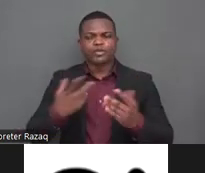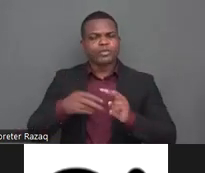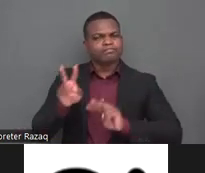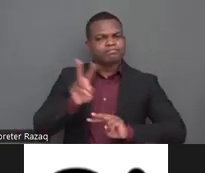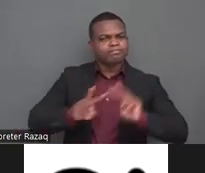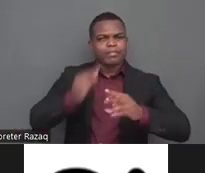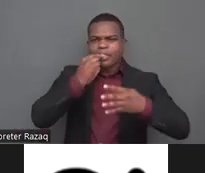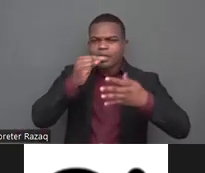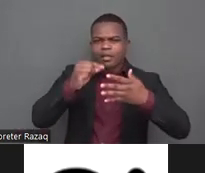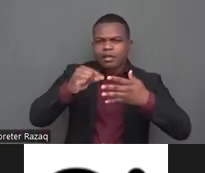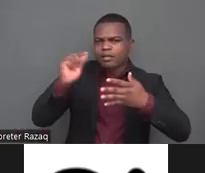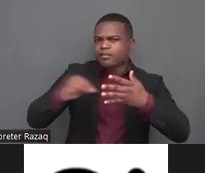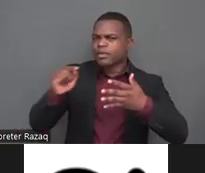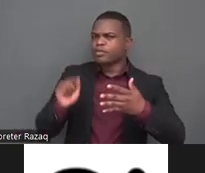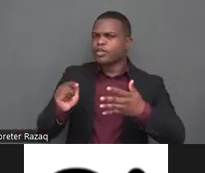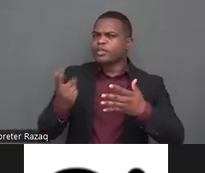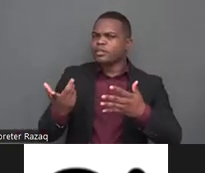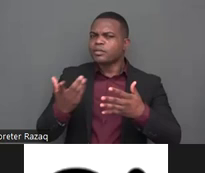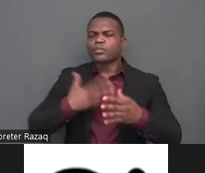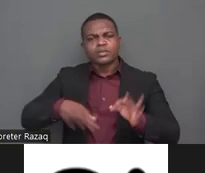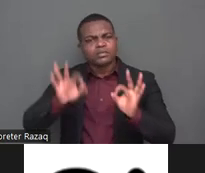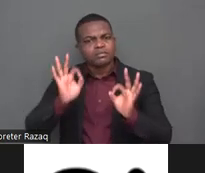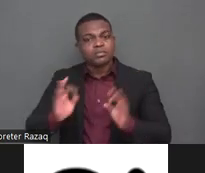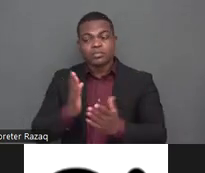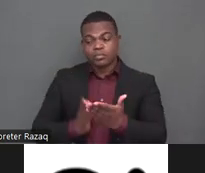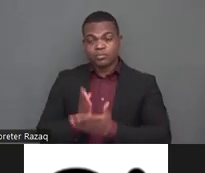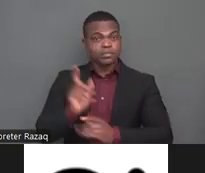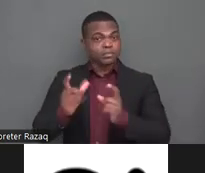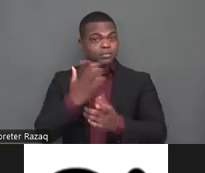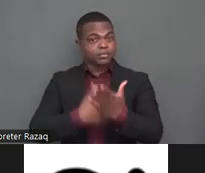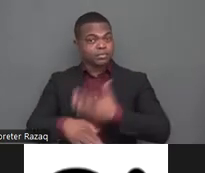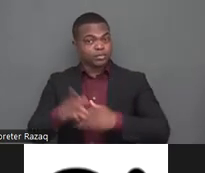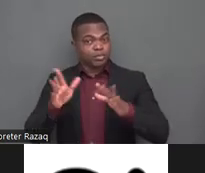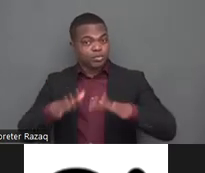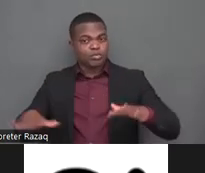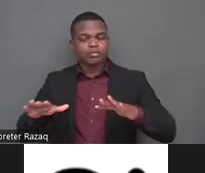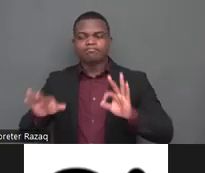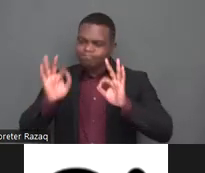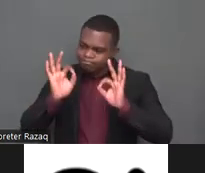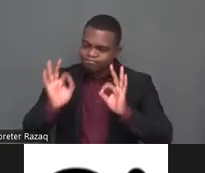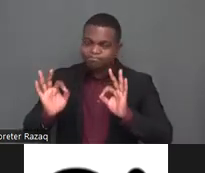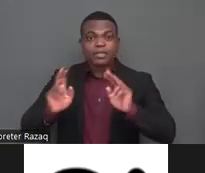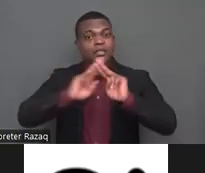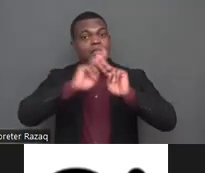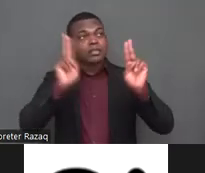development cooperation climate action or responding to humanitarian disasters